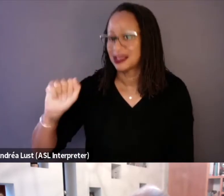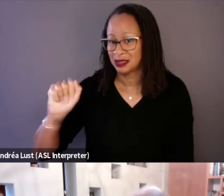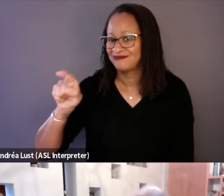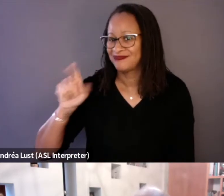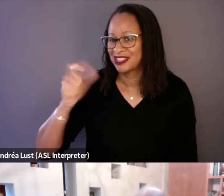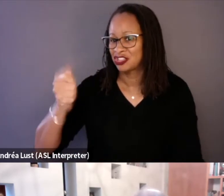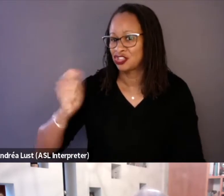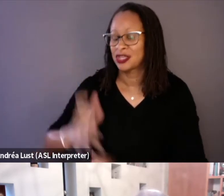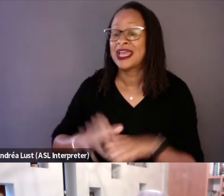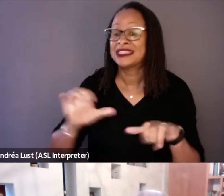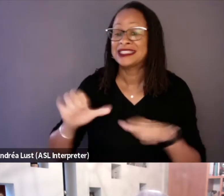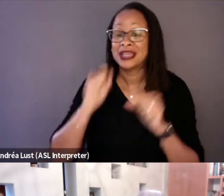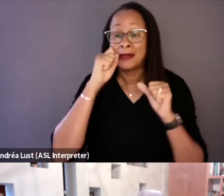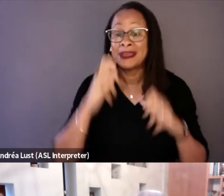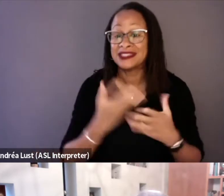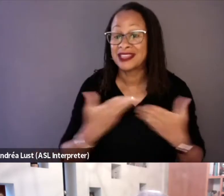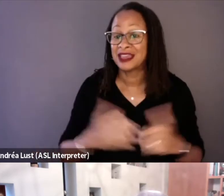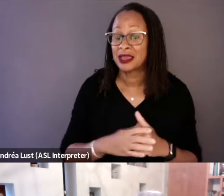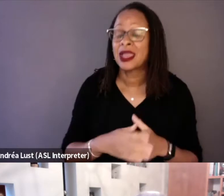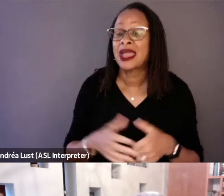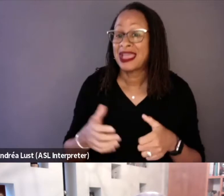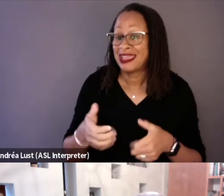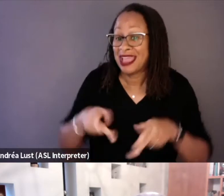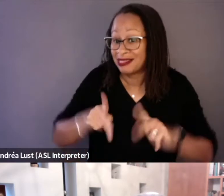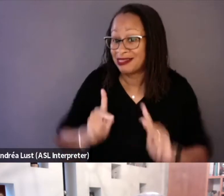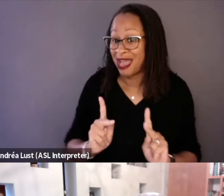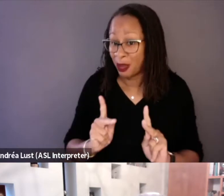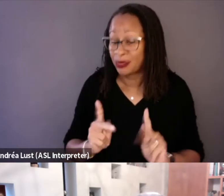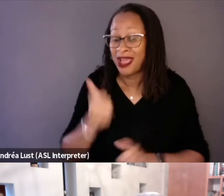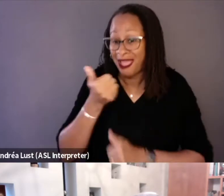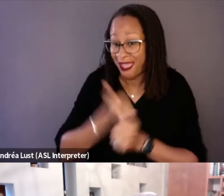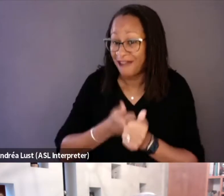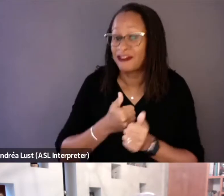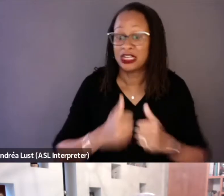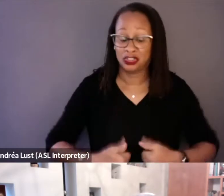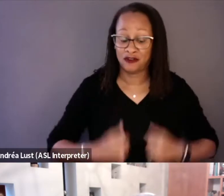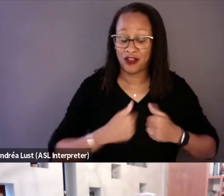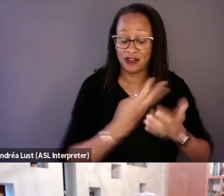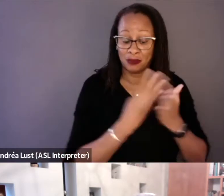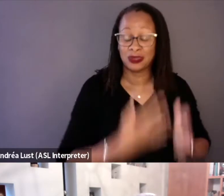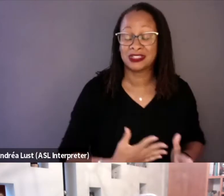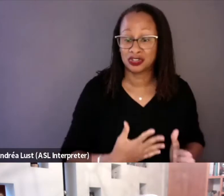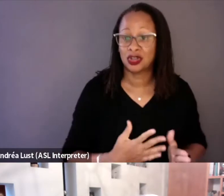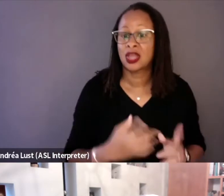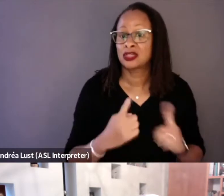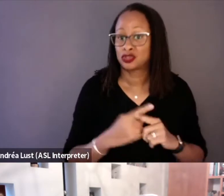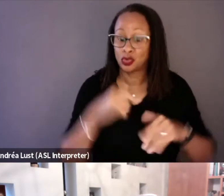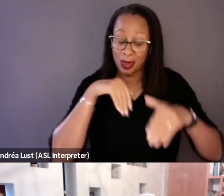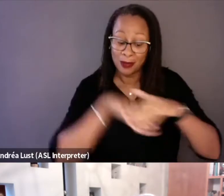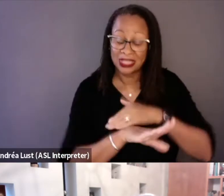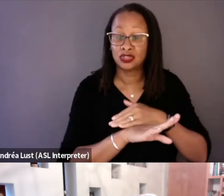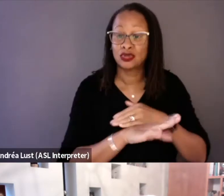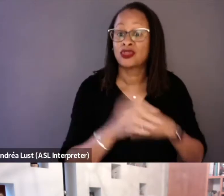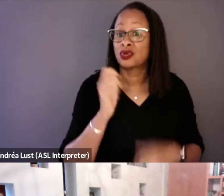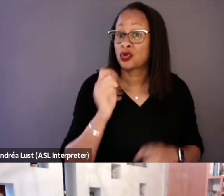every single surviving prisoner, and this is 30 years later, in 2000, to either come into his courtroom in person or to call in